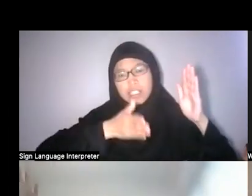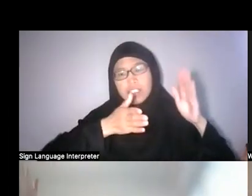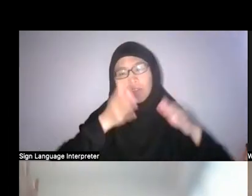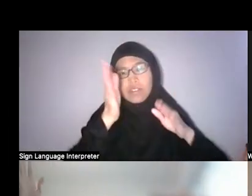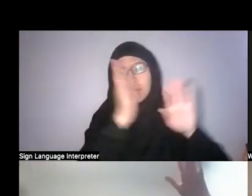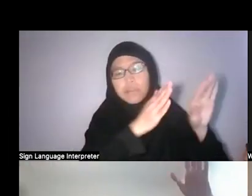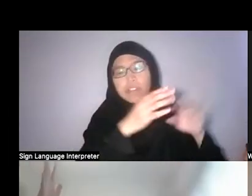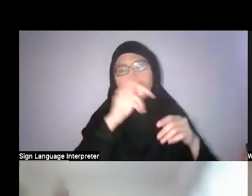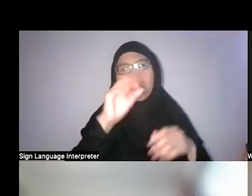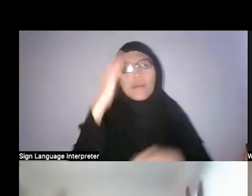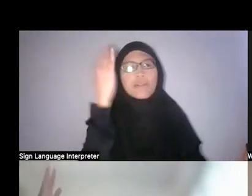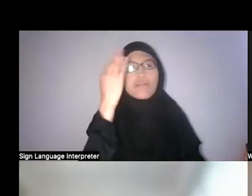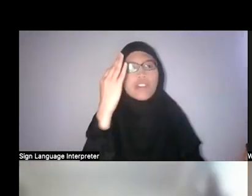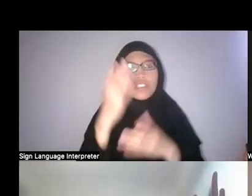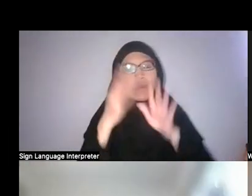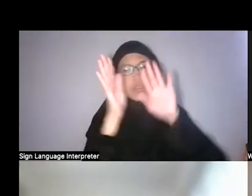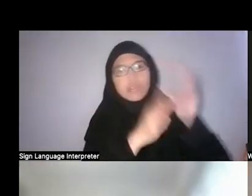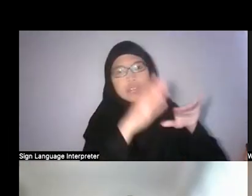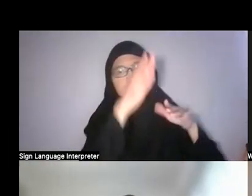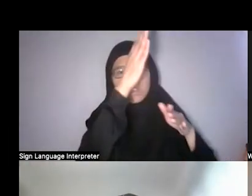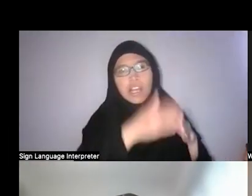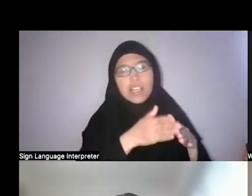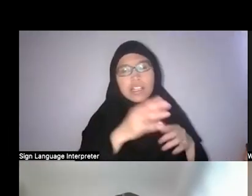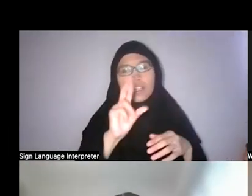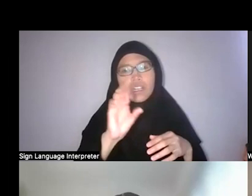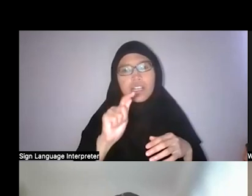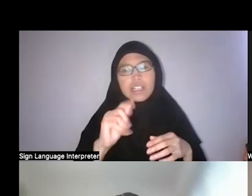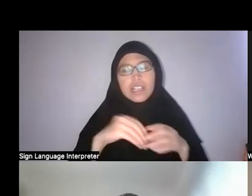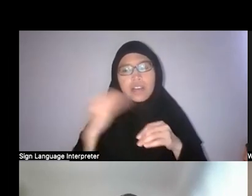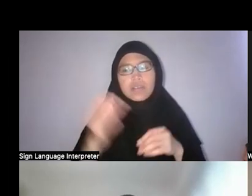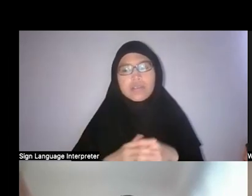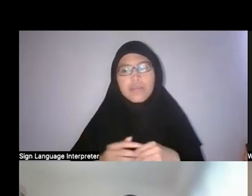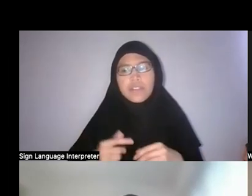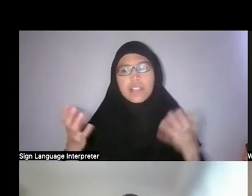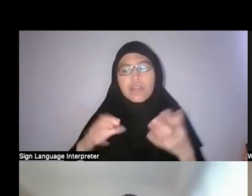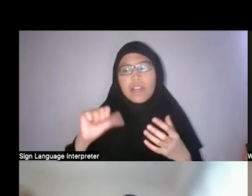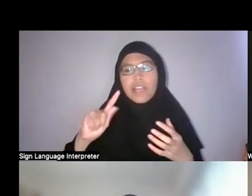And I think what activists did was they tried to find heritage trees—